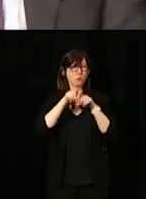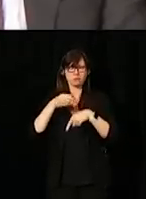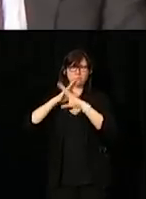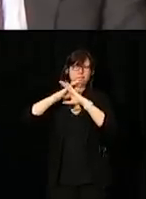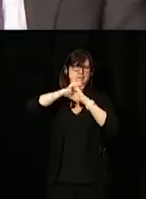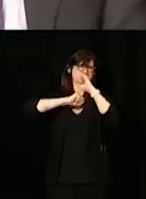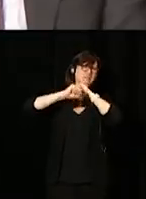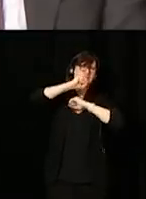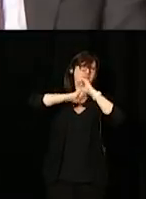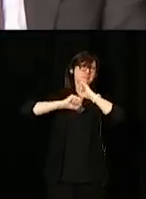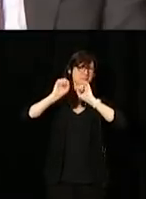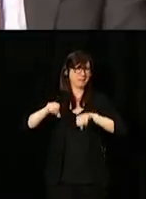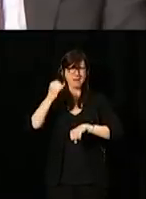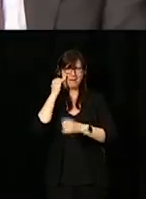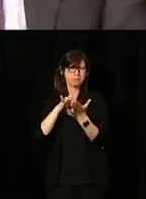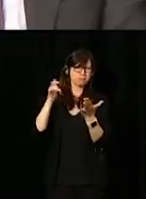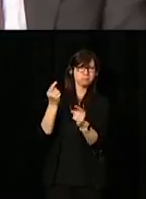if we don't leverage it properly.